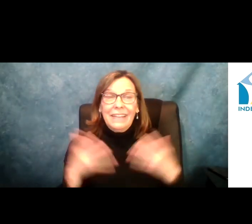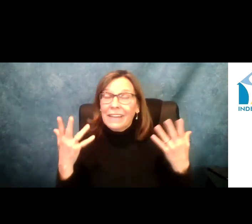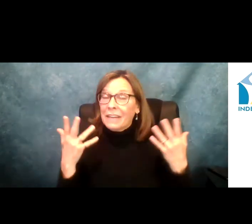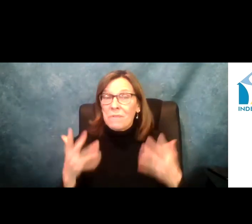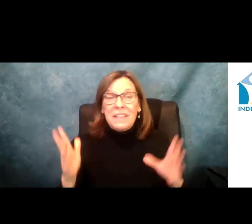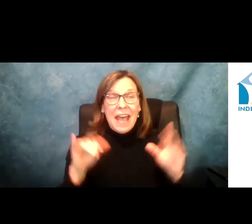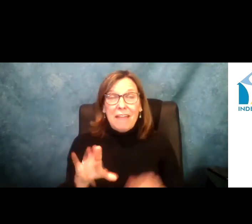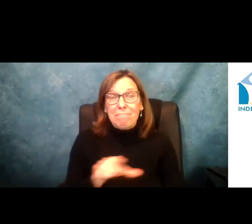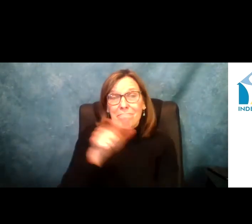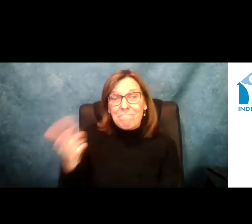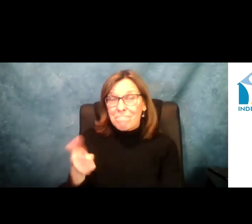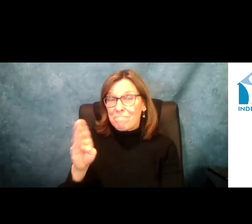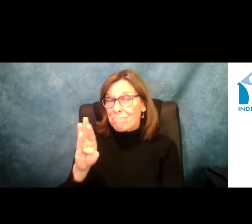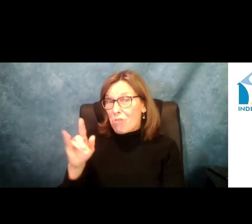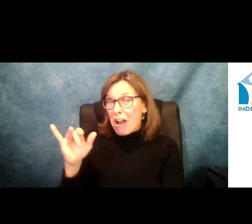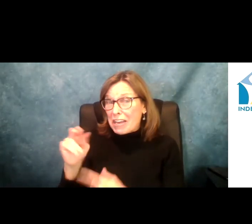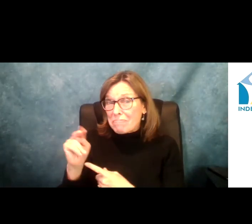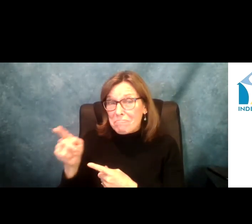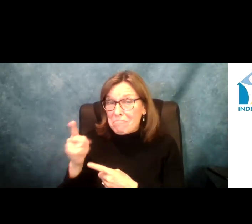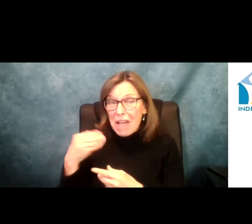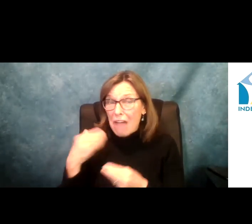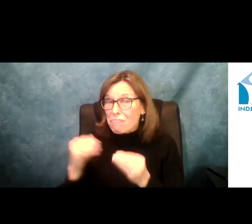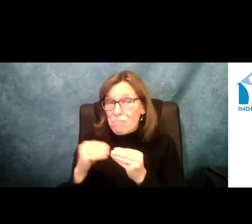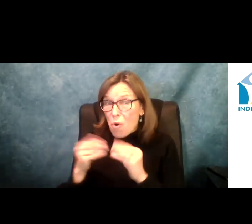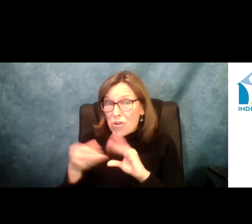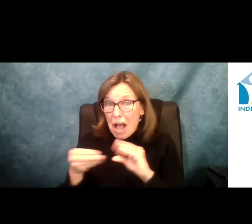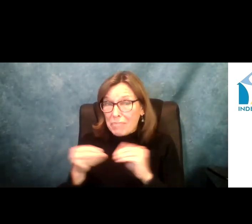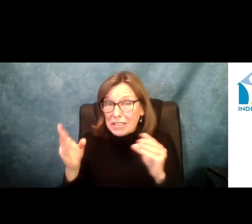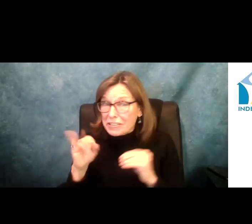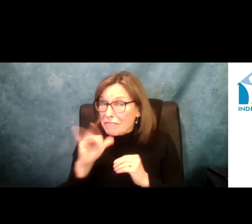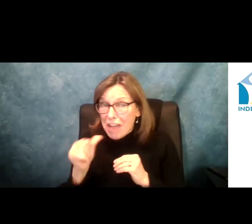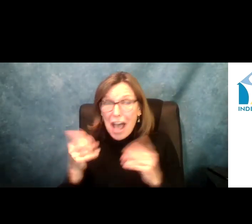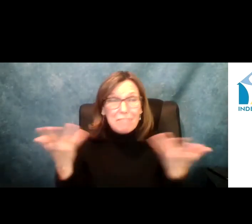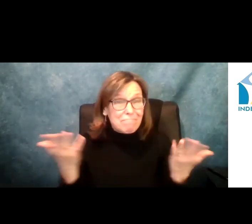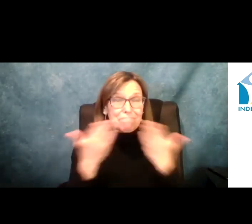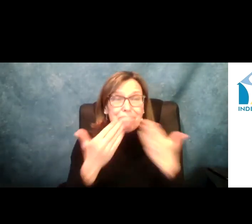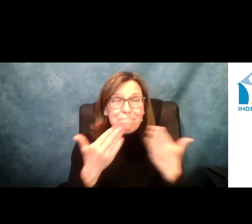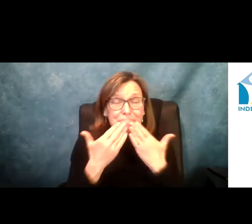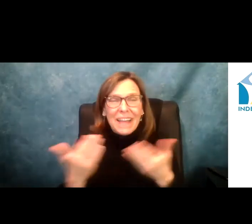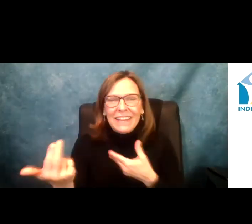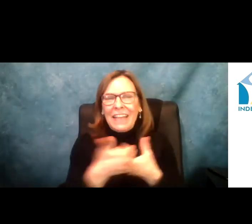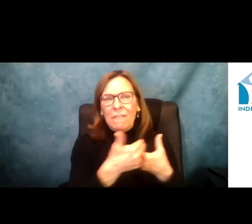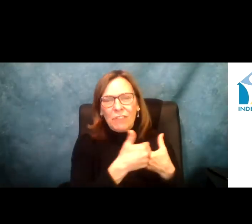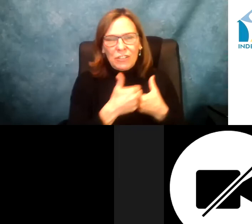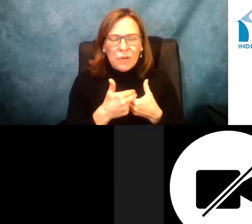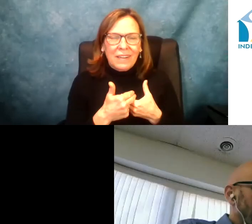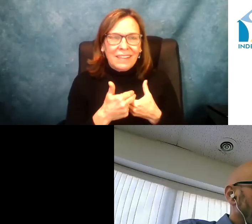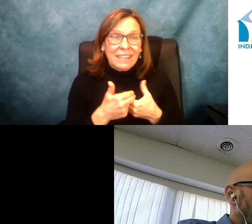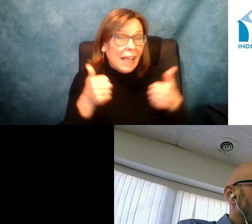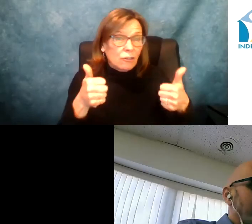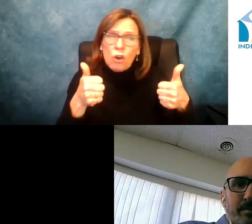know how those videos go. And those meetings go, excuse me. And with that, Bryan, unless you have anything to